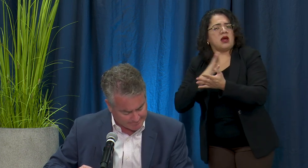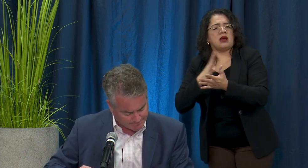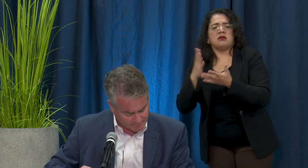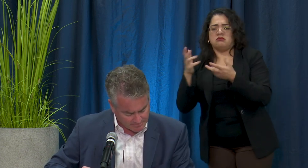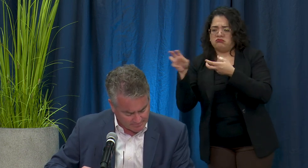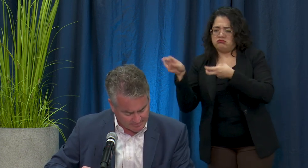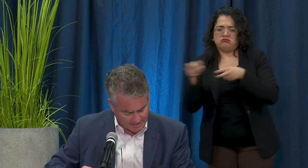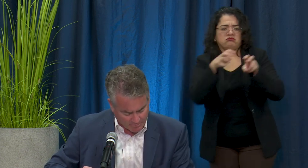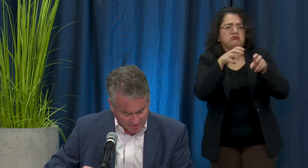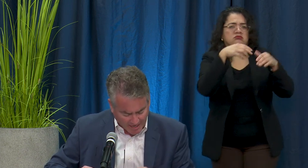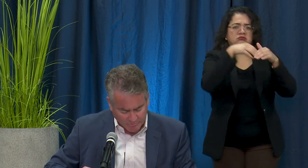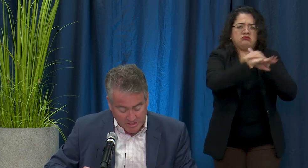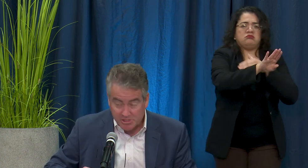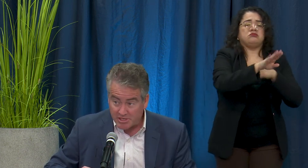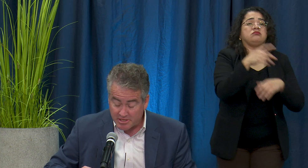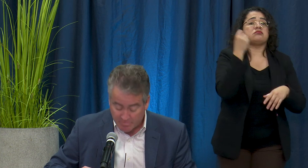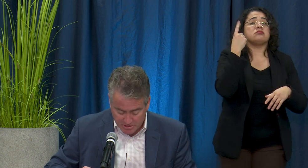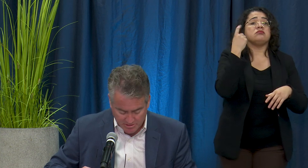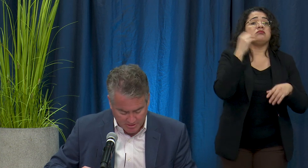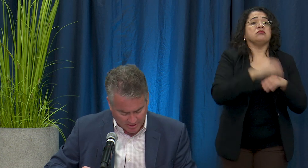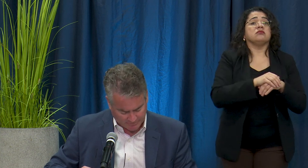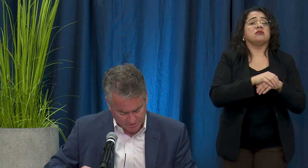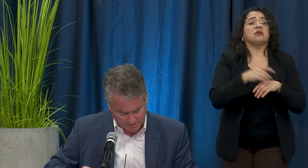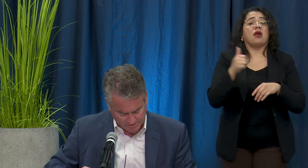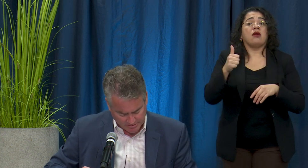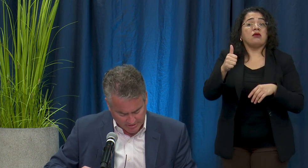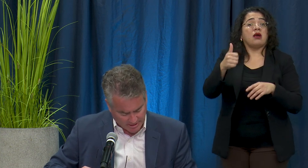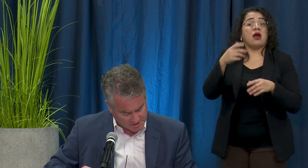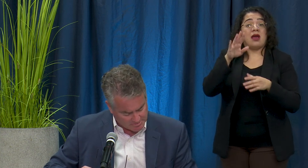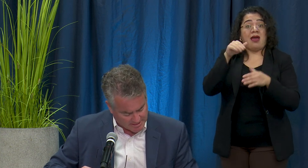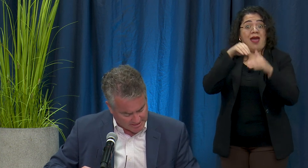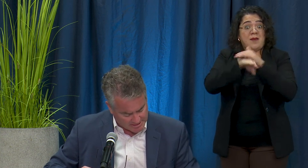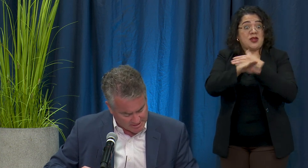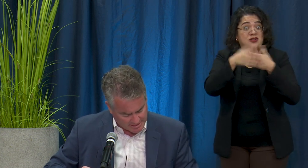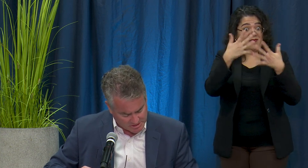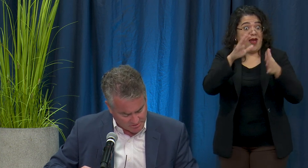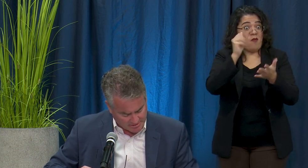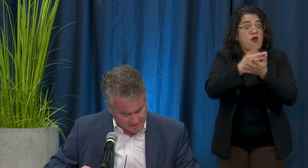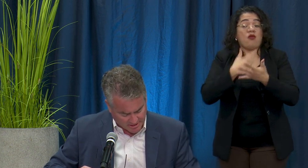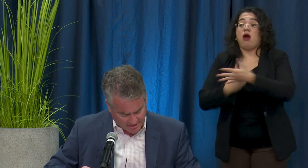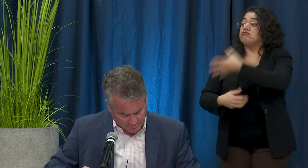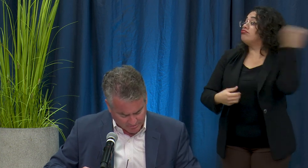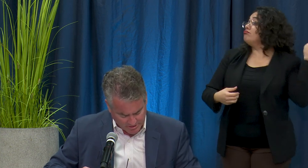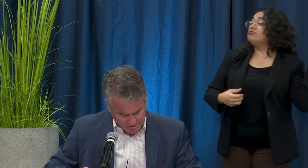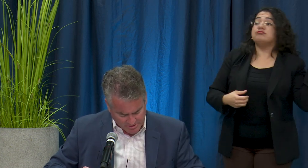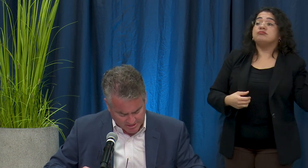They will not rescind admission offers just because a student is unable to send